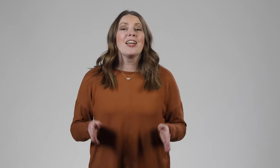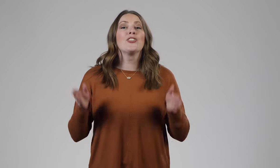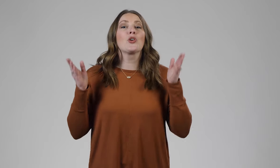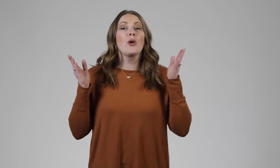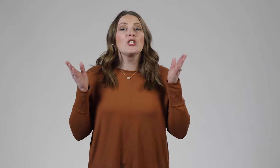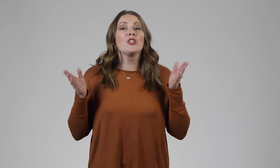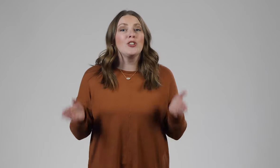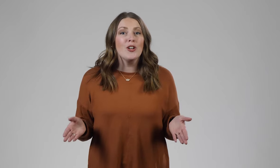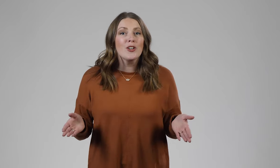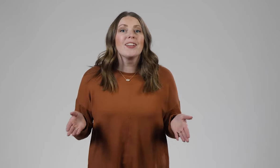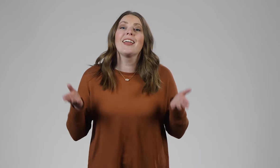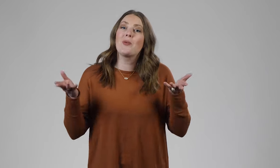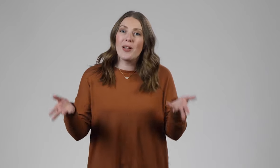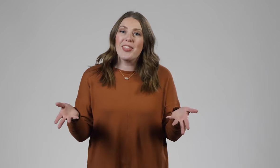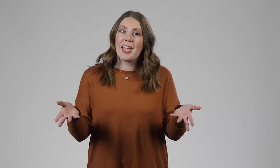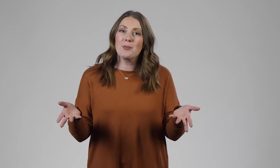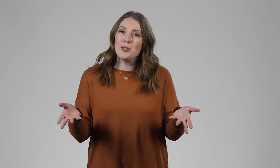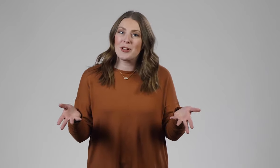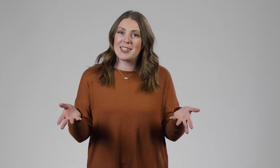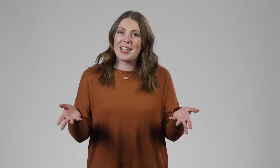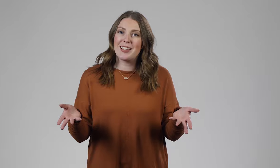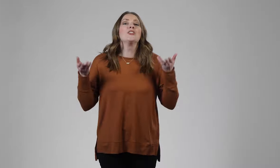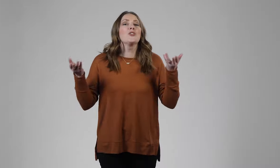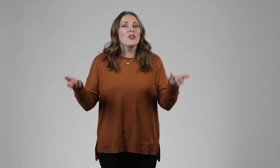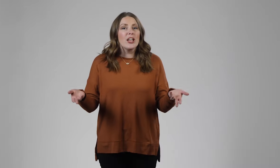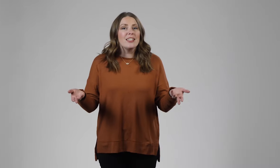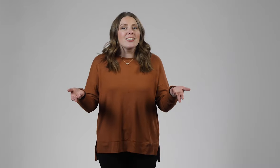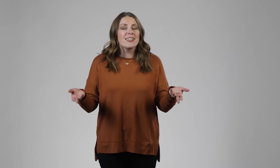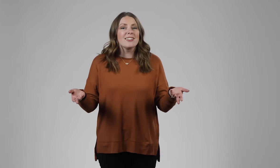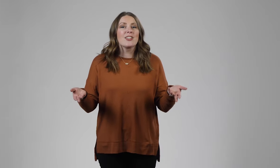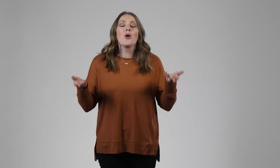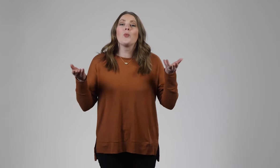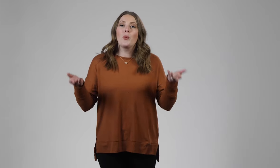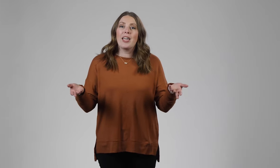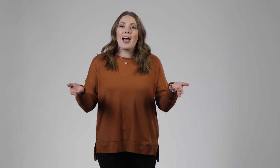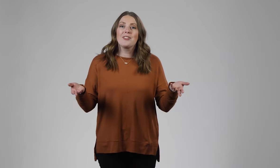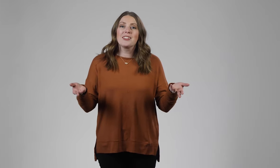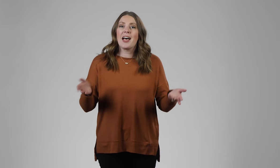they're going to look like what the animal looks like. So for instance, we have the sign